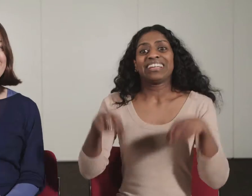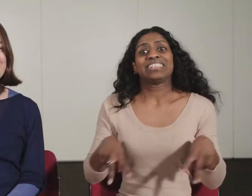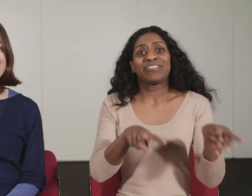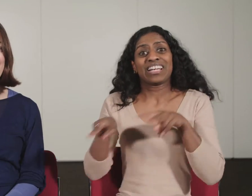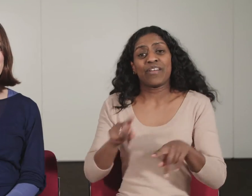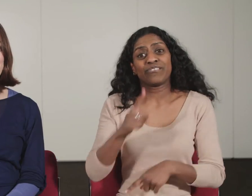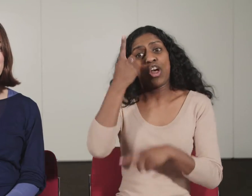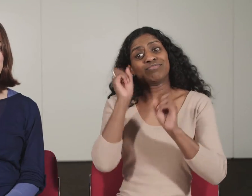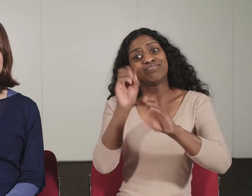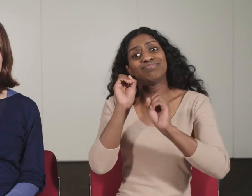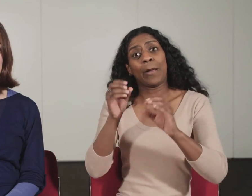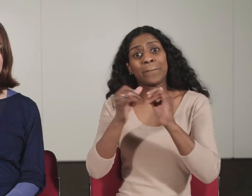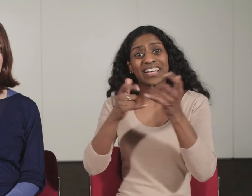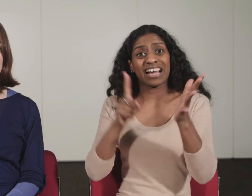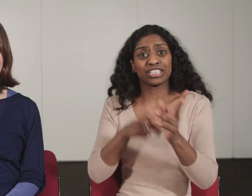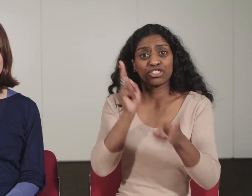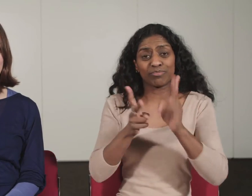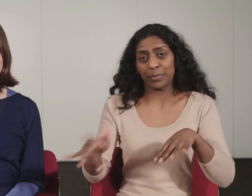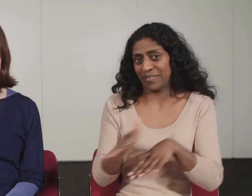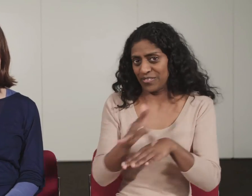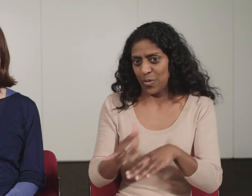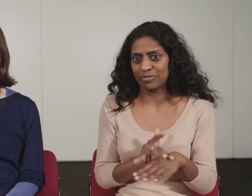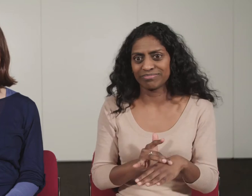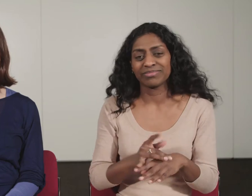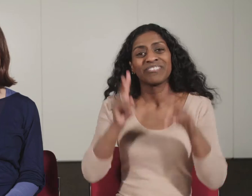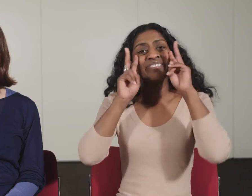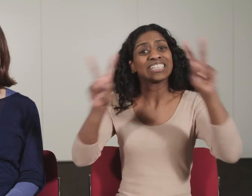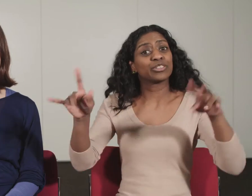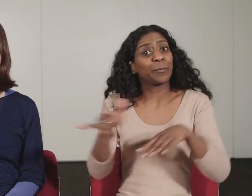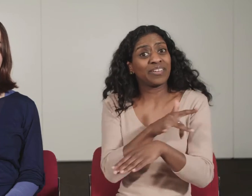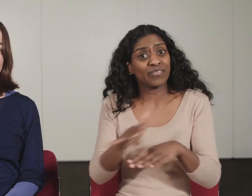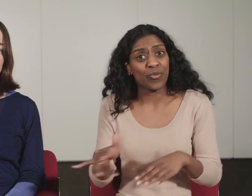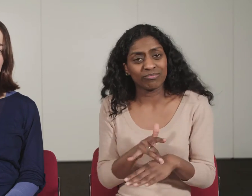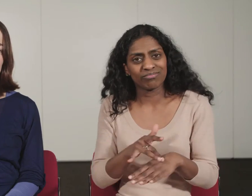In this video we will first talk about our BSL interpreted performances, highly visual